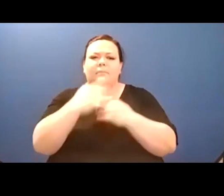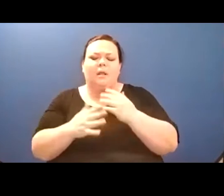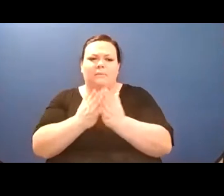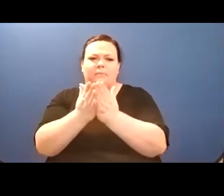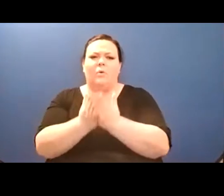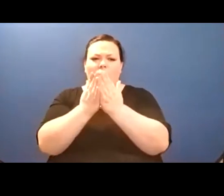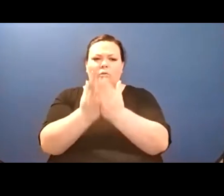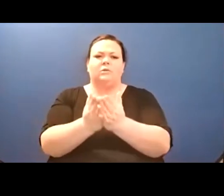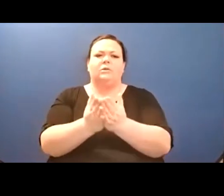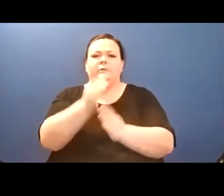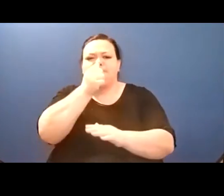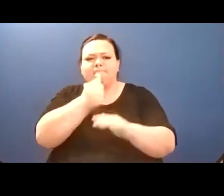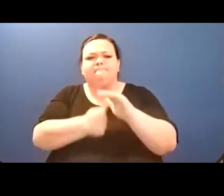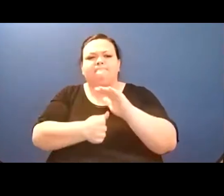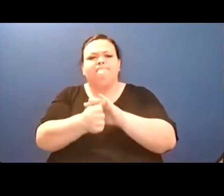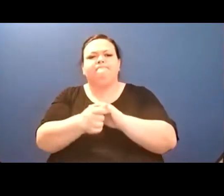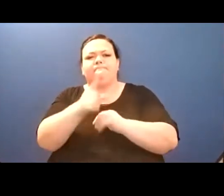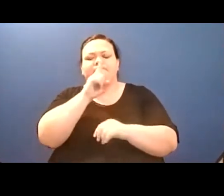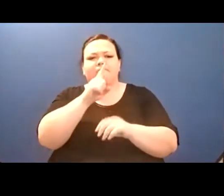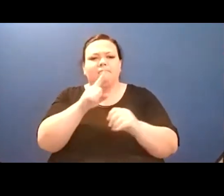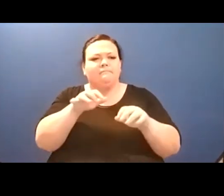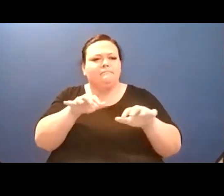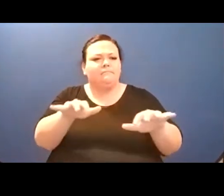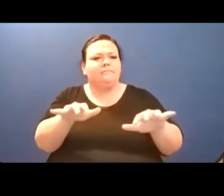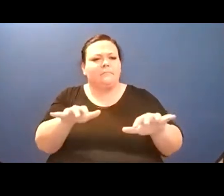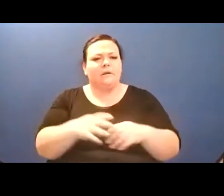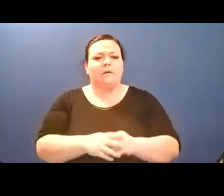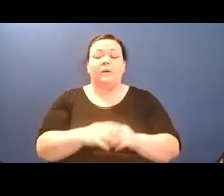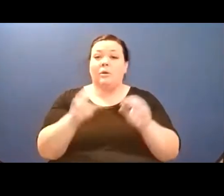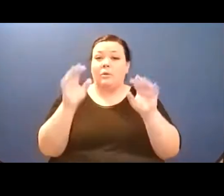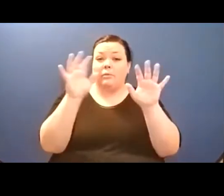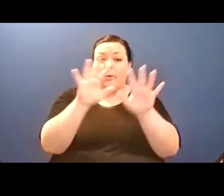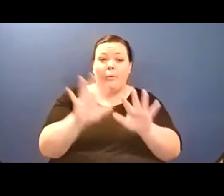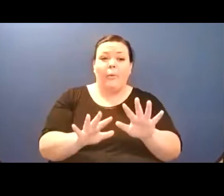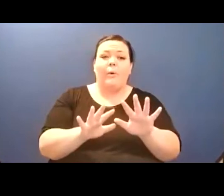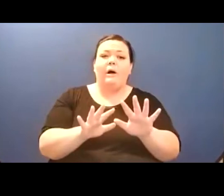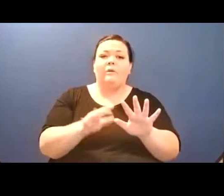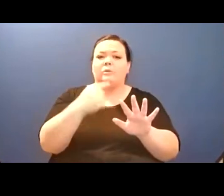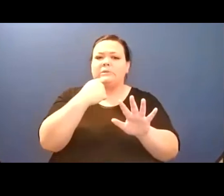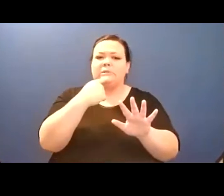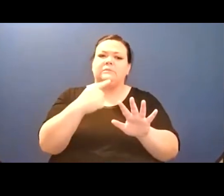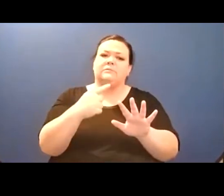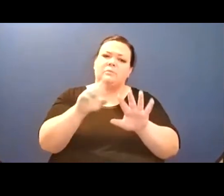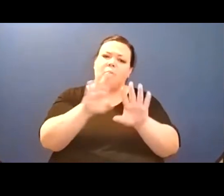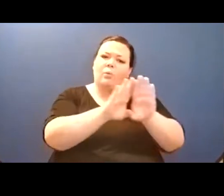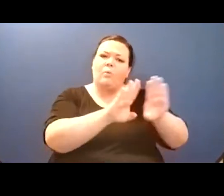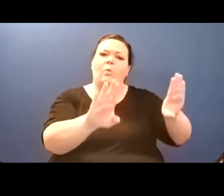You became its bespoke leak./ You were thinking something that the climate kept controlling